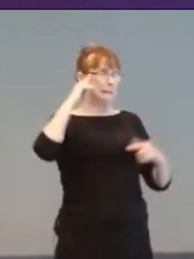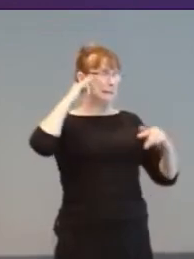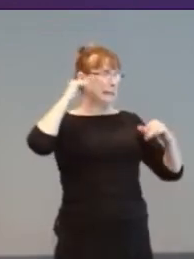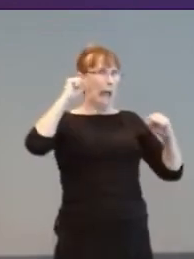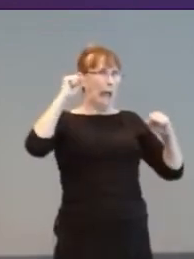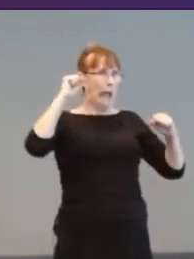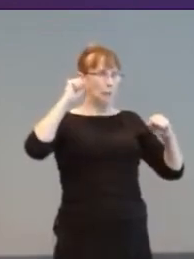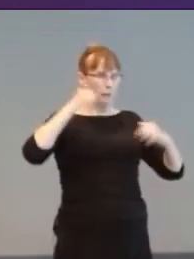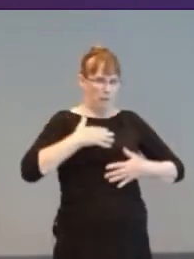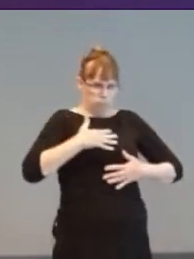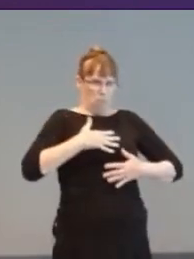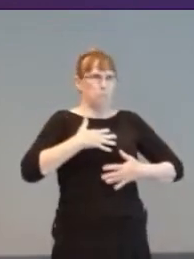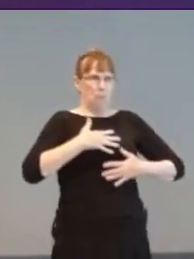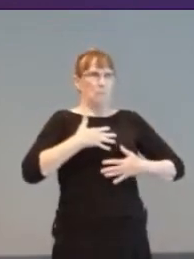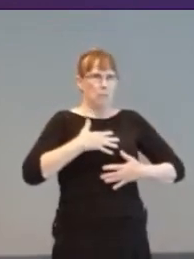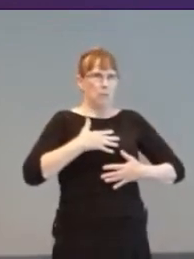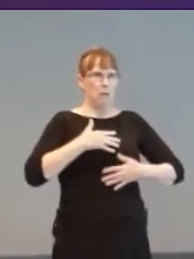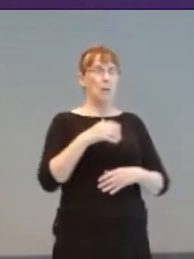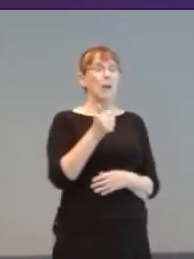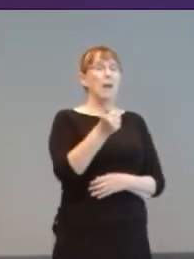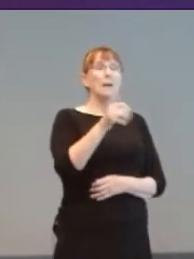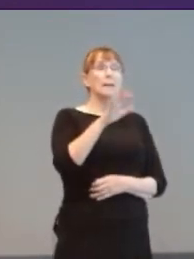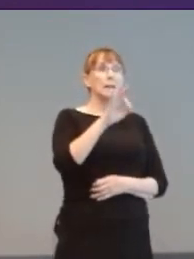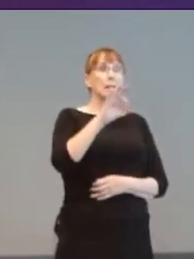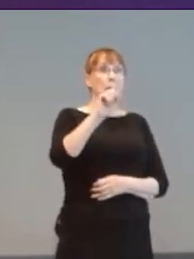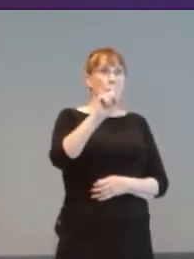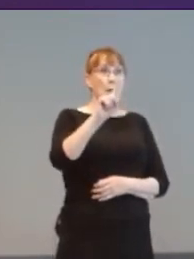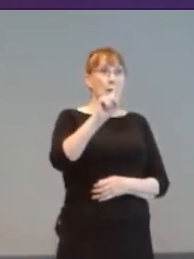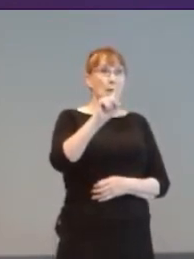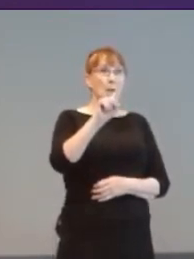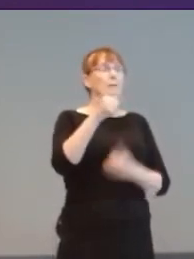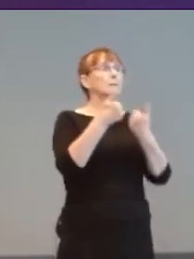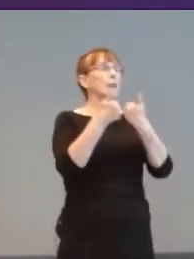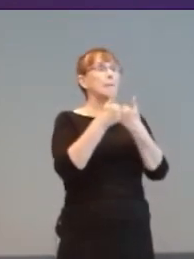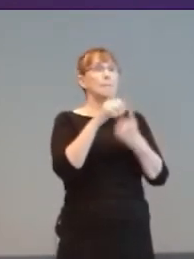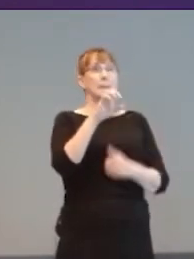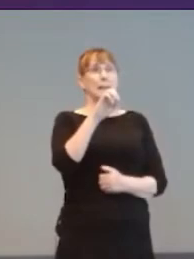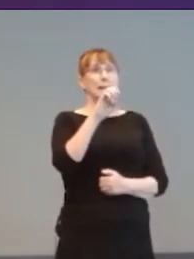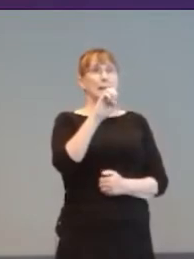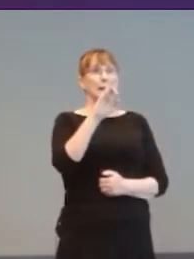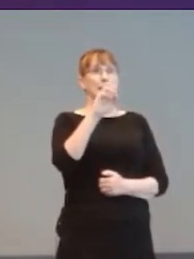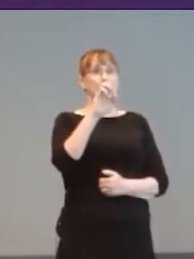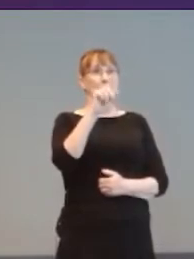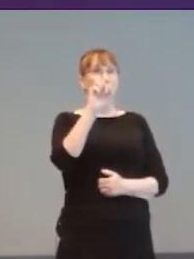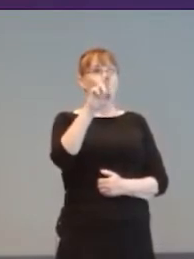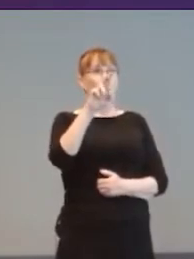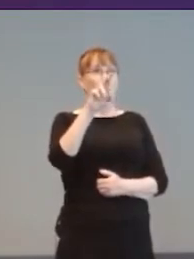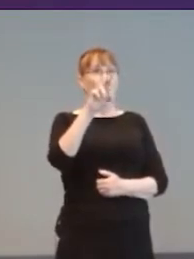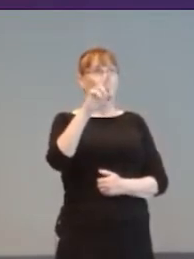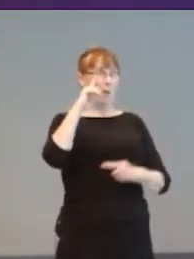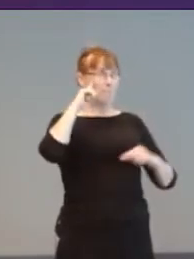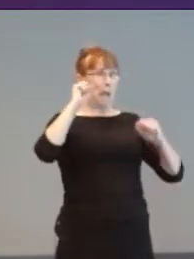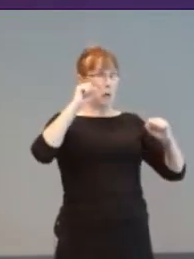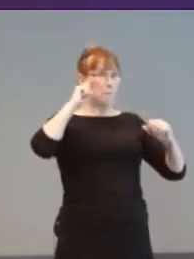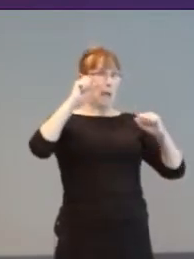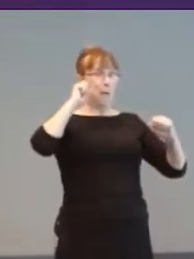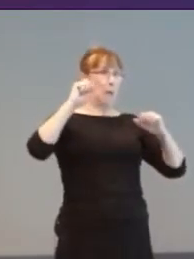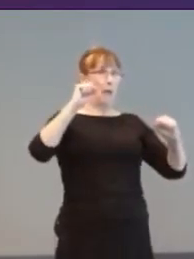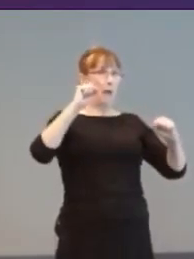1981’s Williams’ Defender had a chaotic soundscape, just like a pinball machine of the time. Thanks to a radar display,